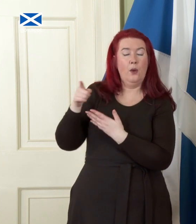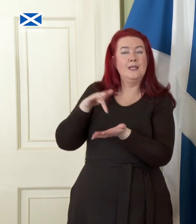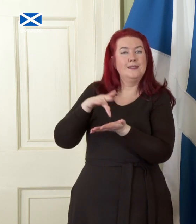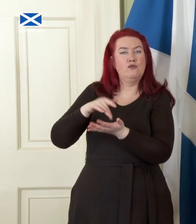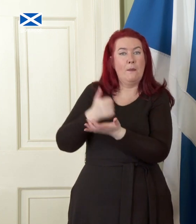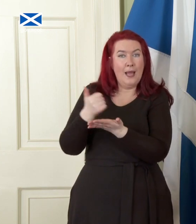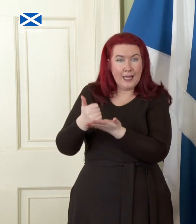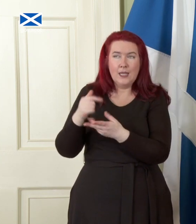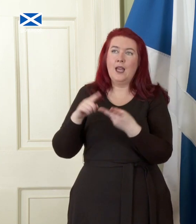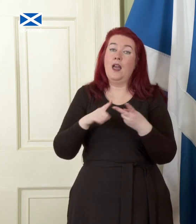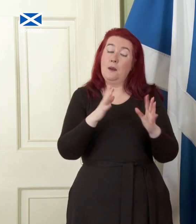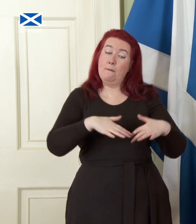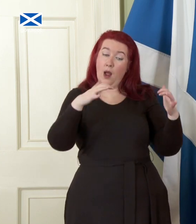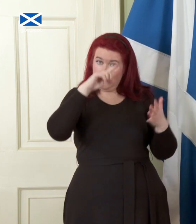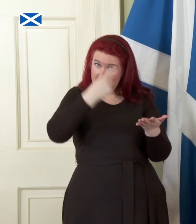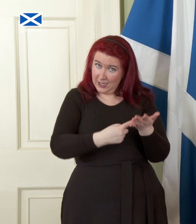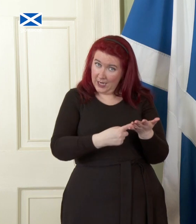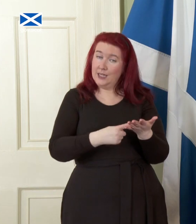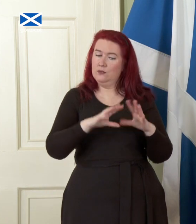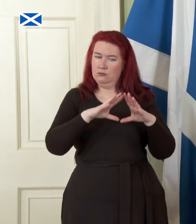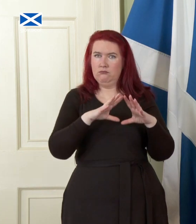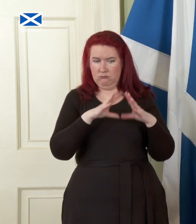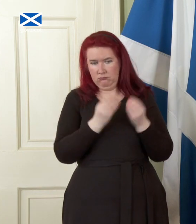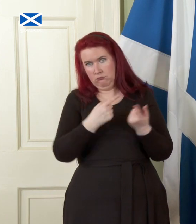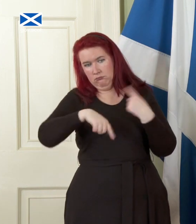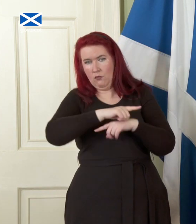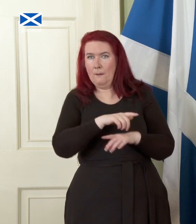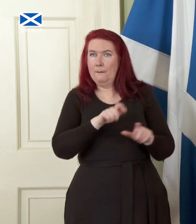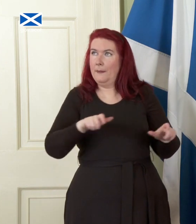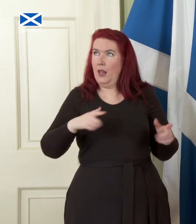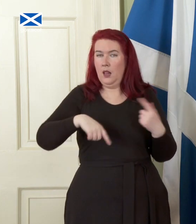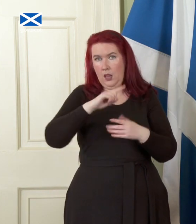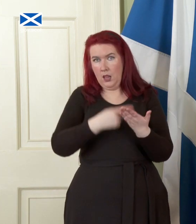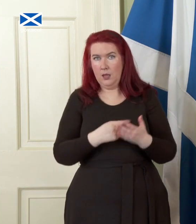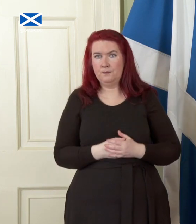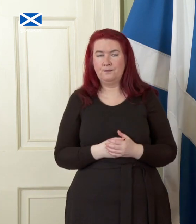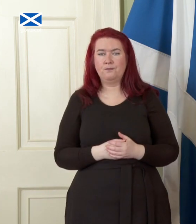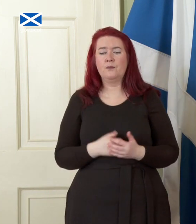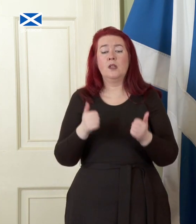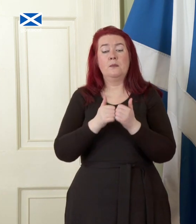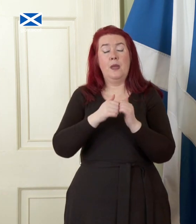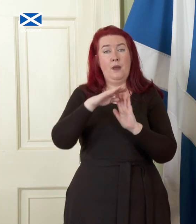a decision by Parliament in the overall interest of the country. This paper sets out in detail a